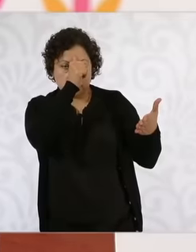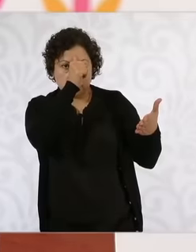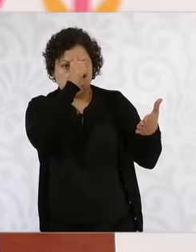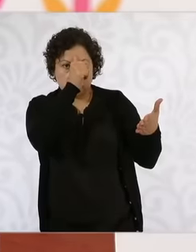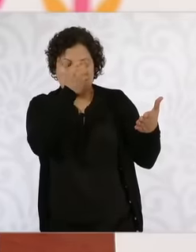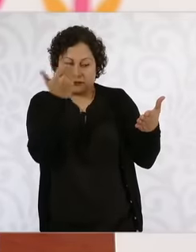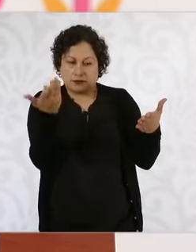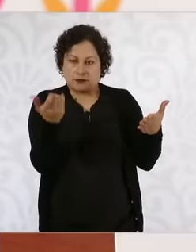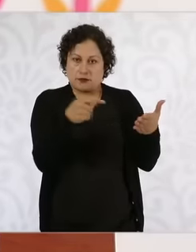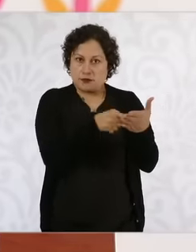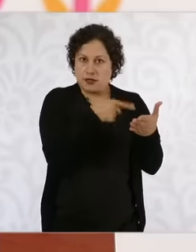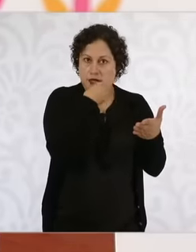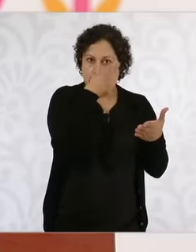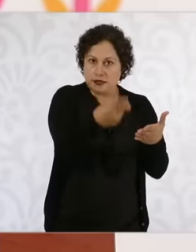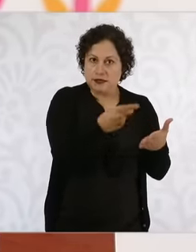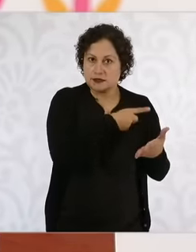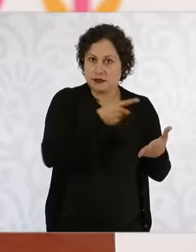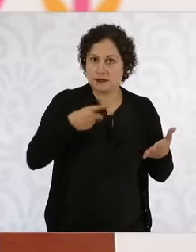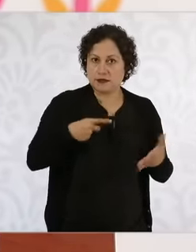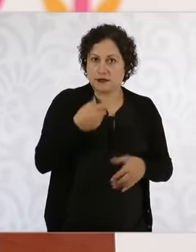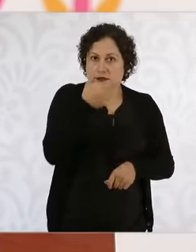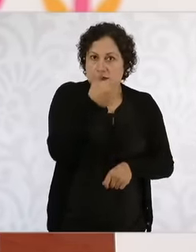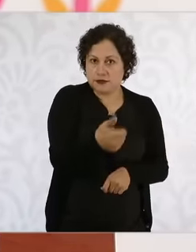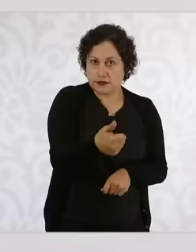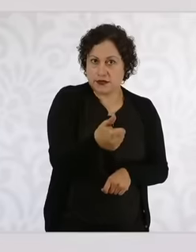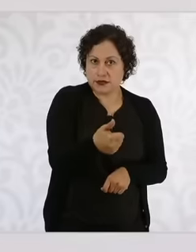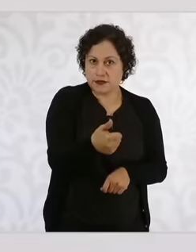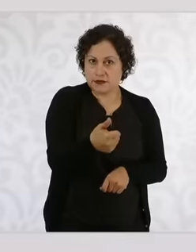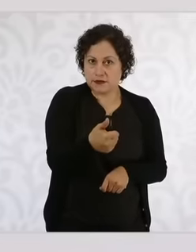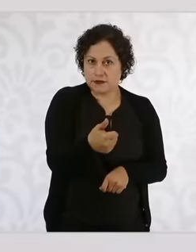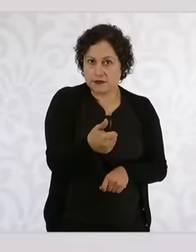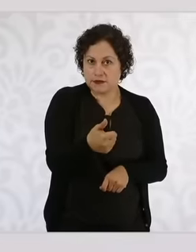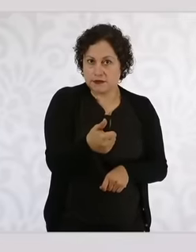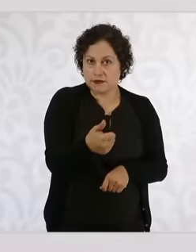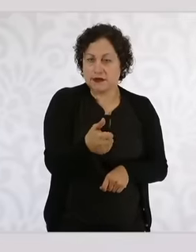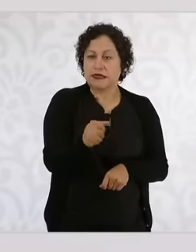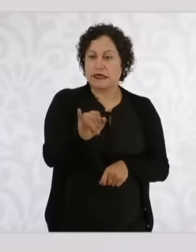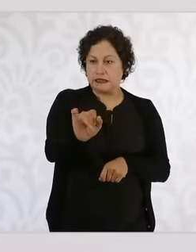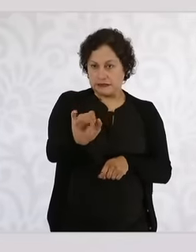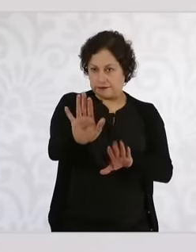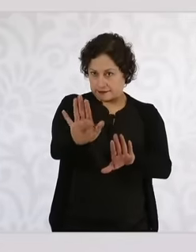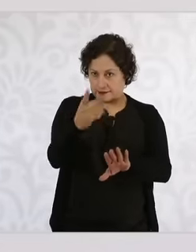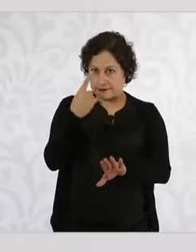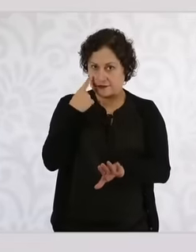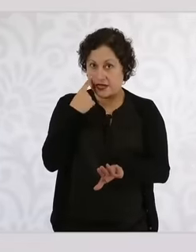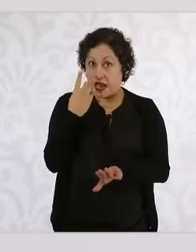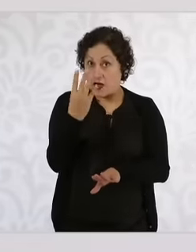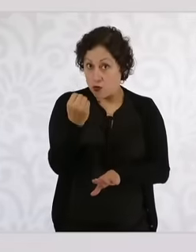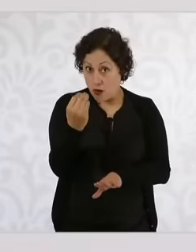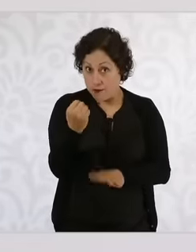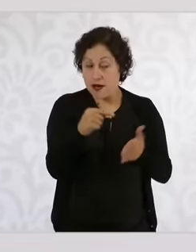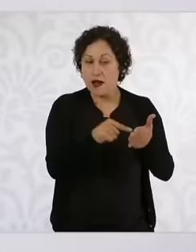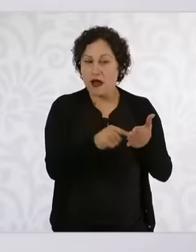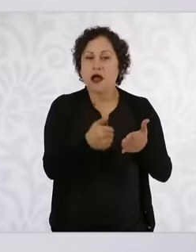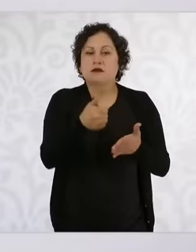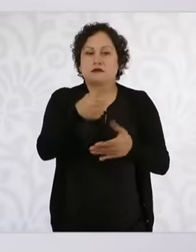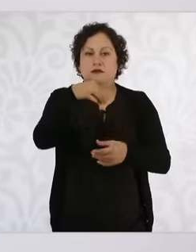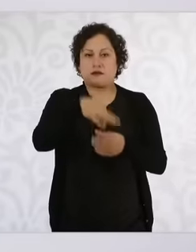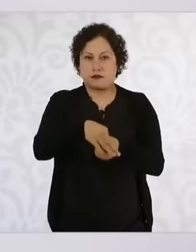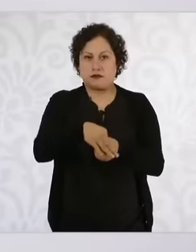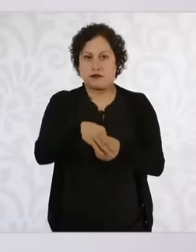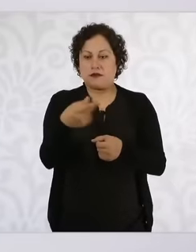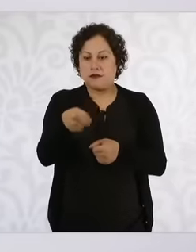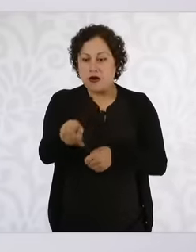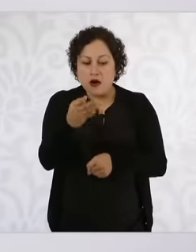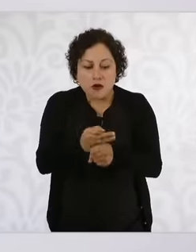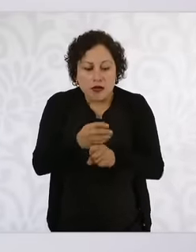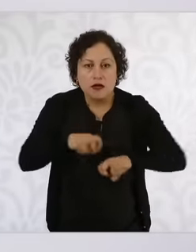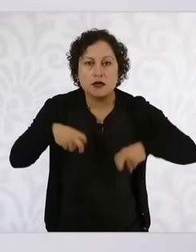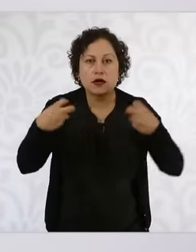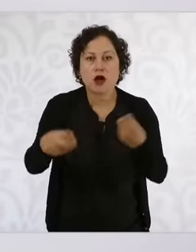He says six Well but It's six When there are nine ministers, not six, when there are 11, or it was like giving it a